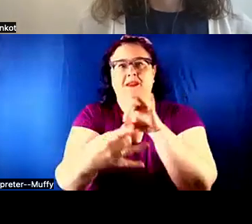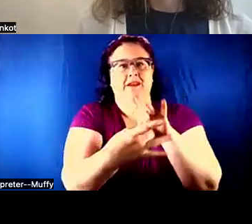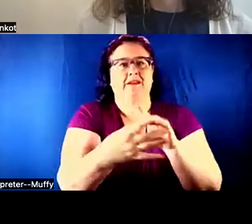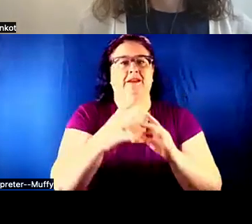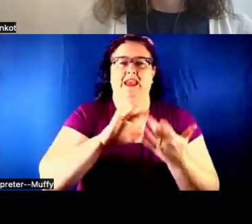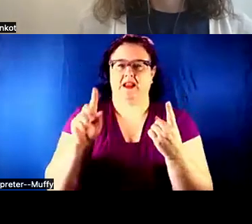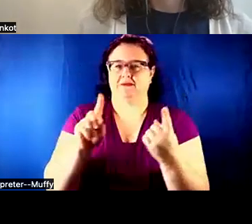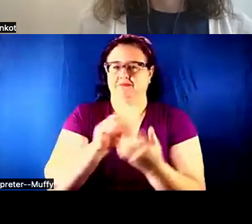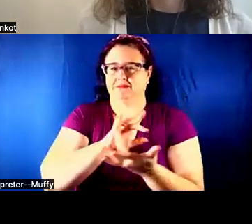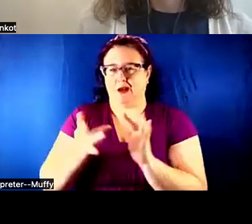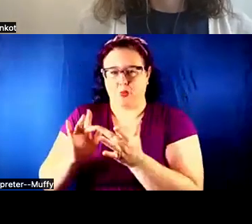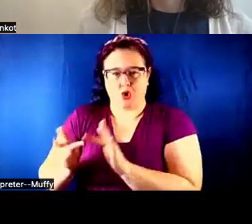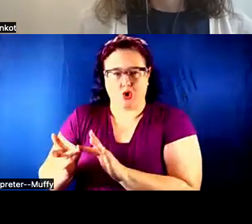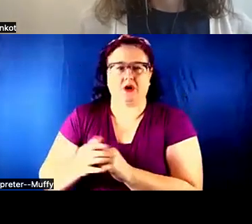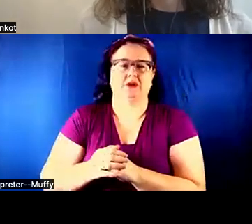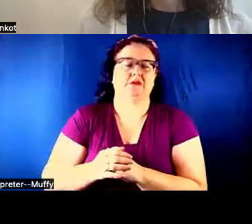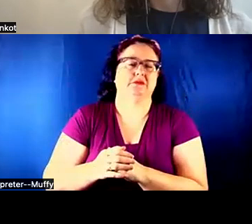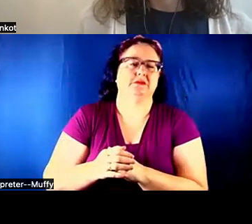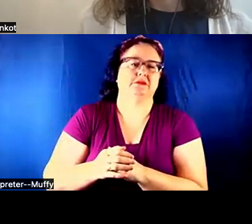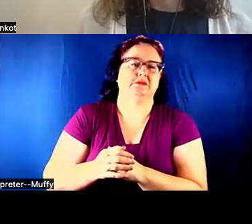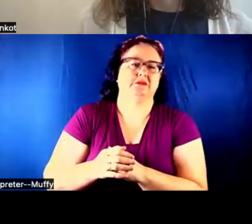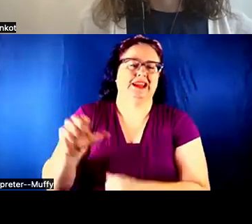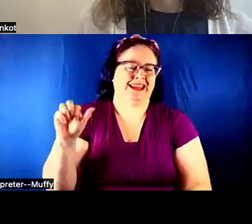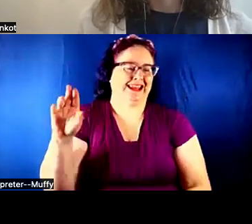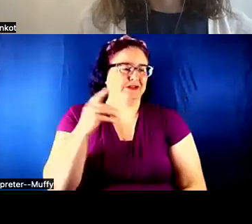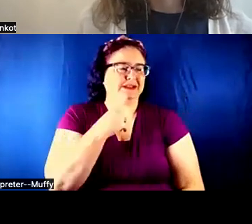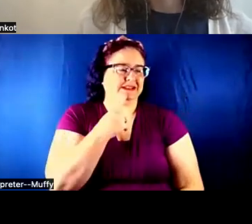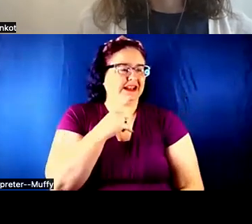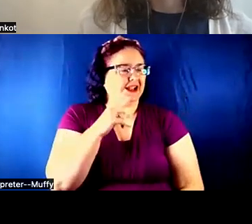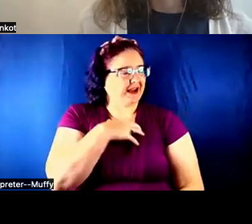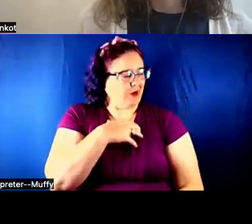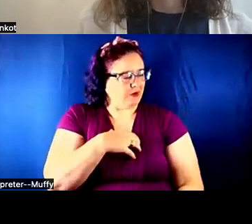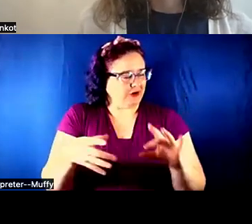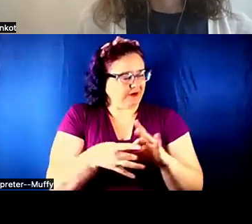is something I really wish I could have connected with Ricardo about earlier.